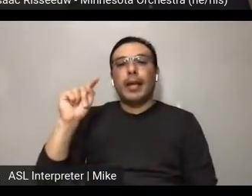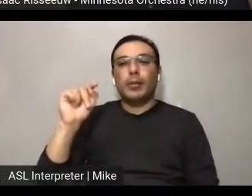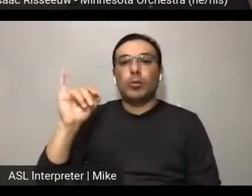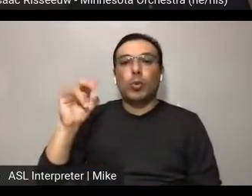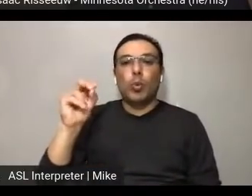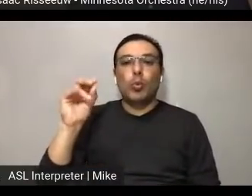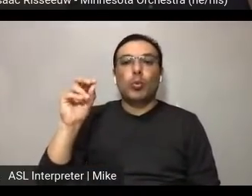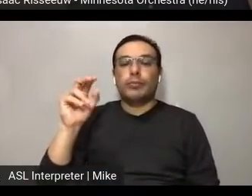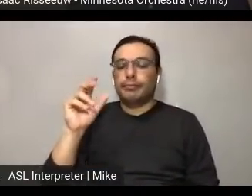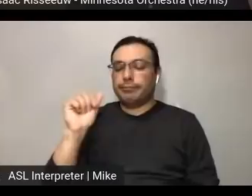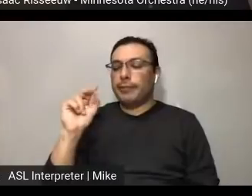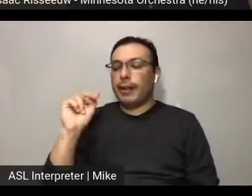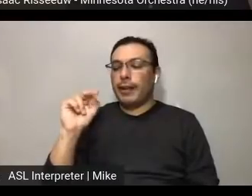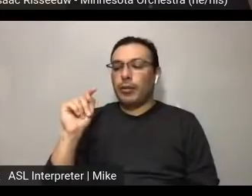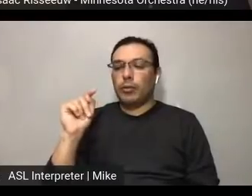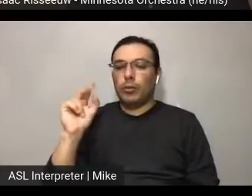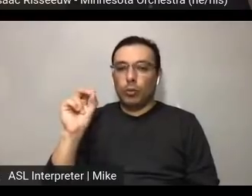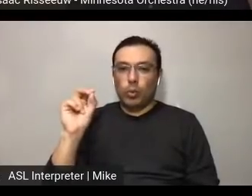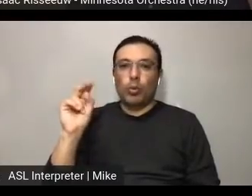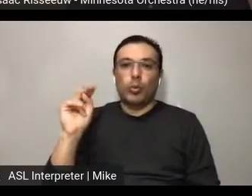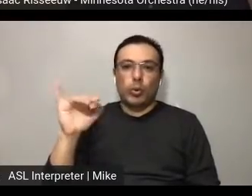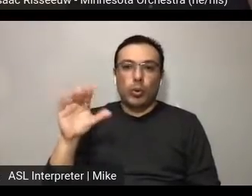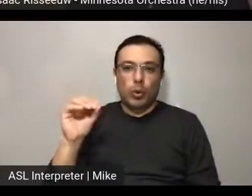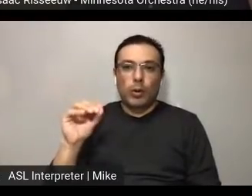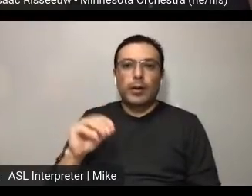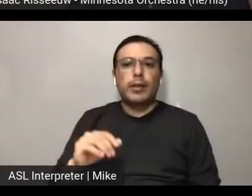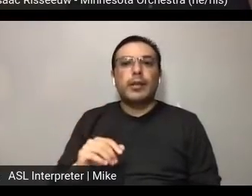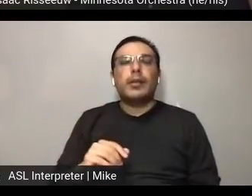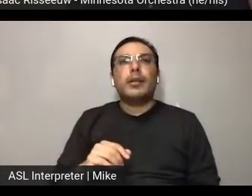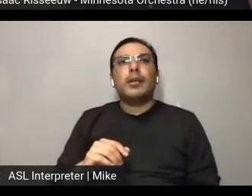is a construct? It's really about the commonality?